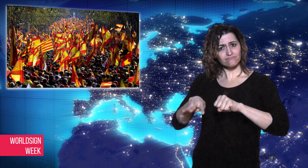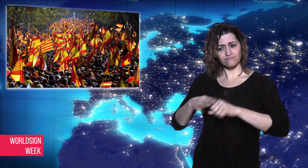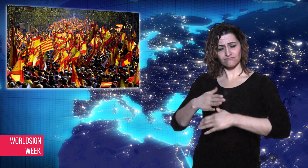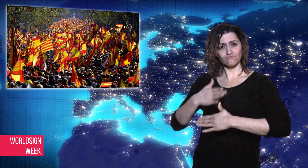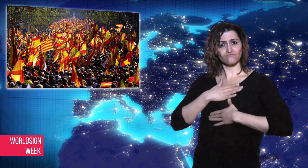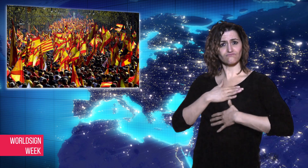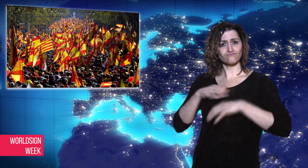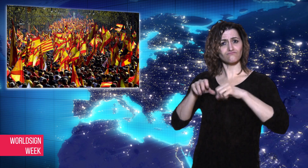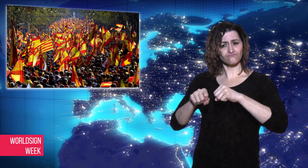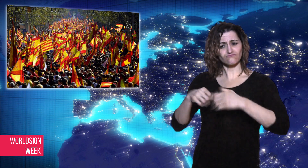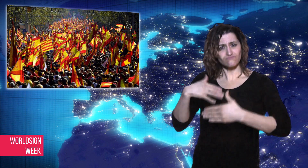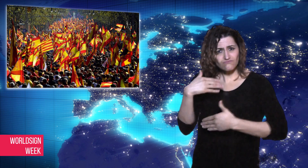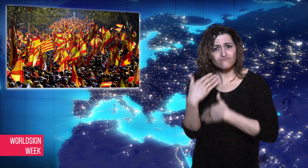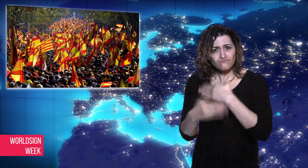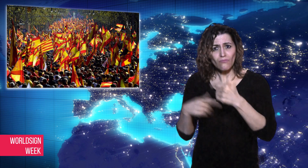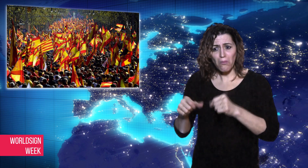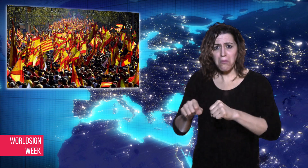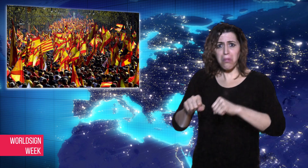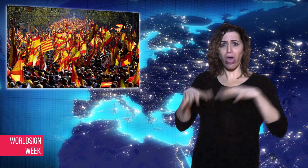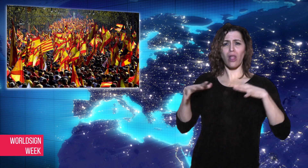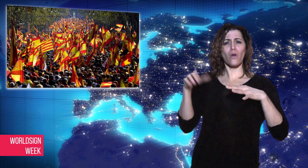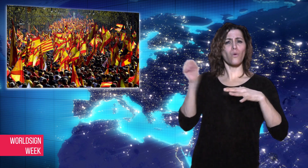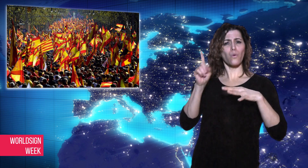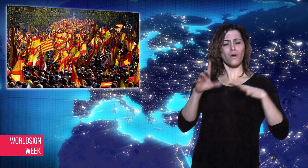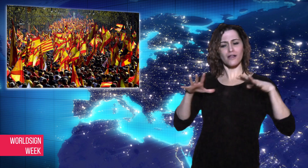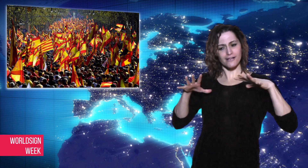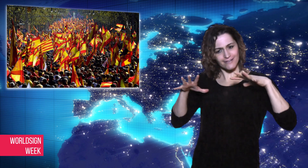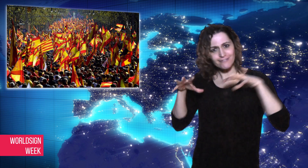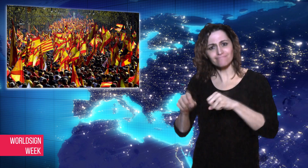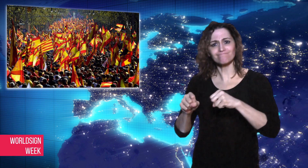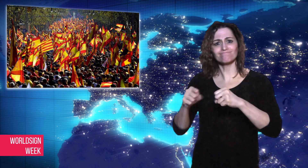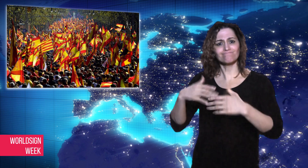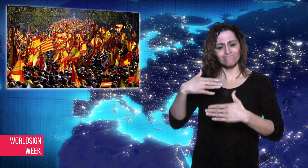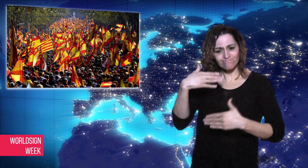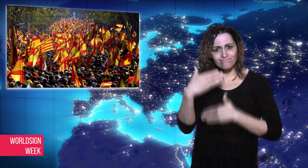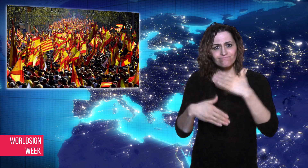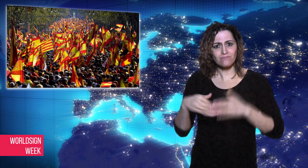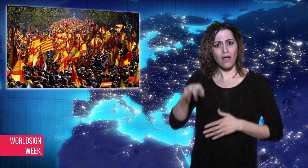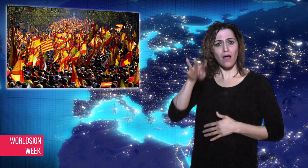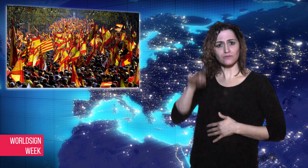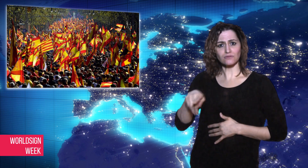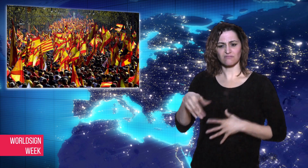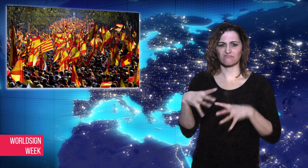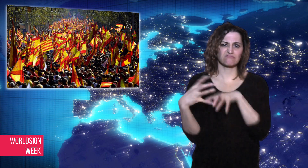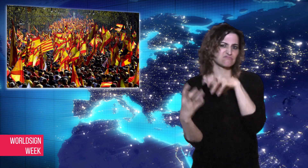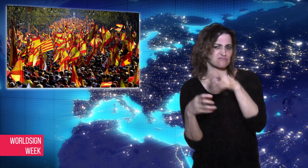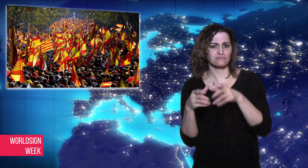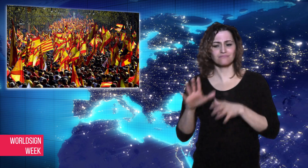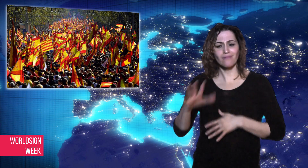control back from the Catalan